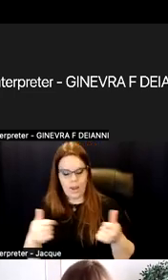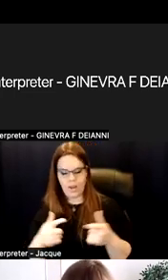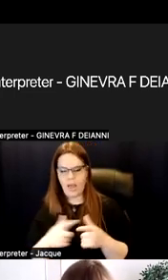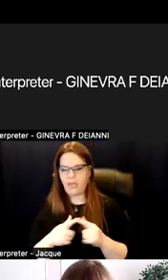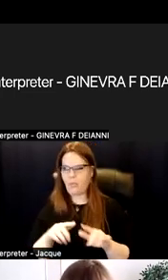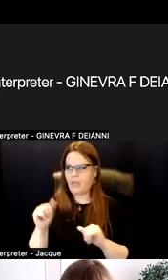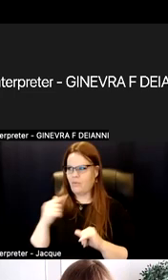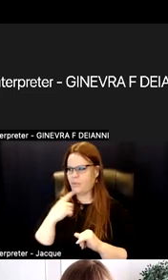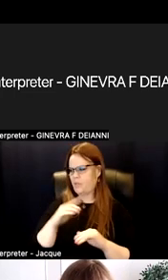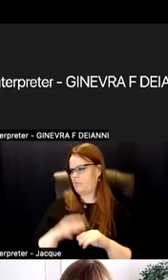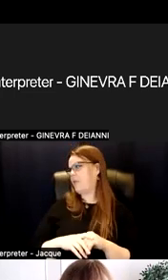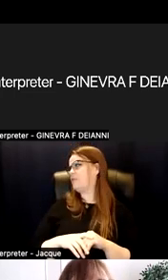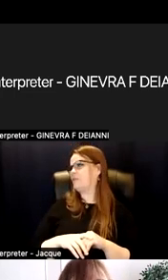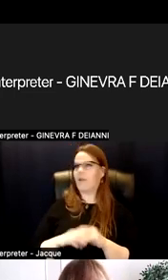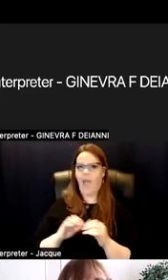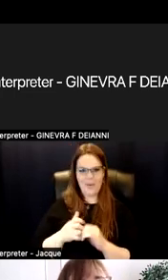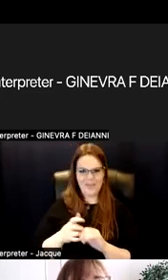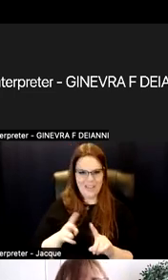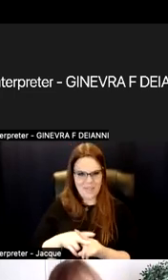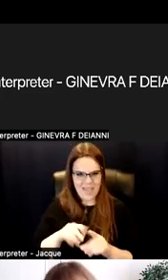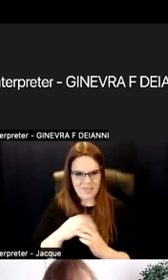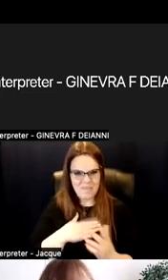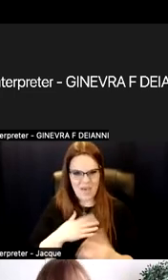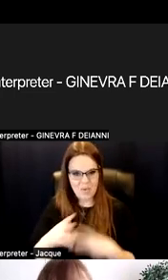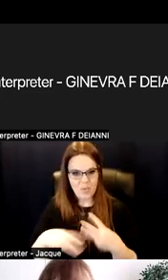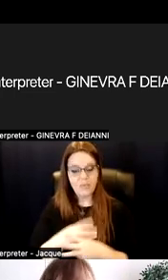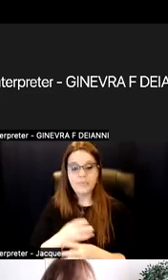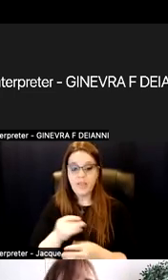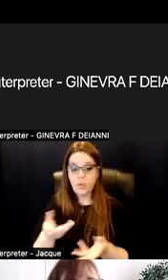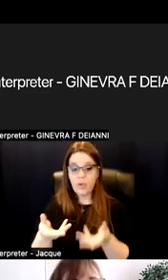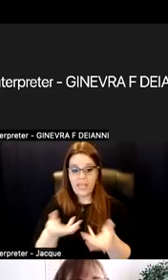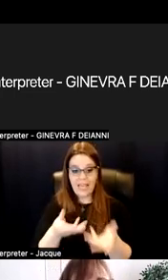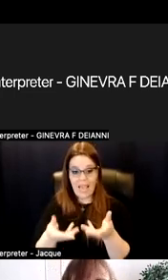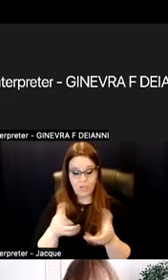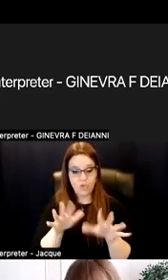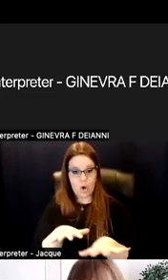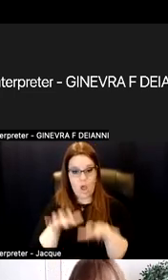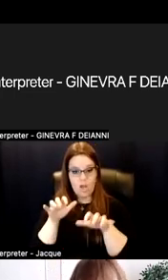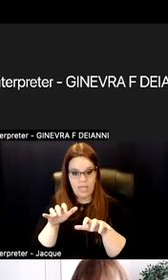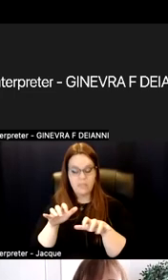going to apply in my world? If you can engage your audience, engage the students